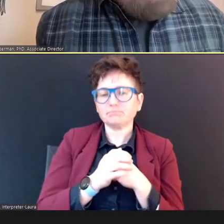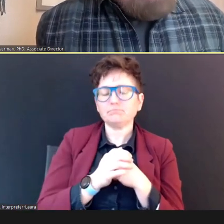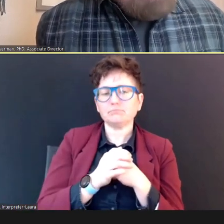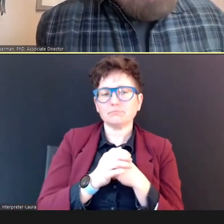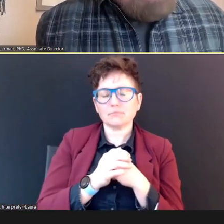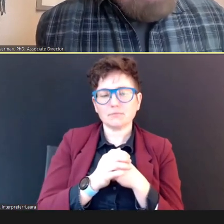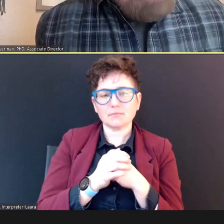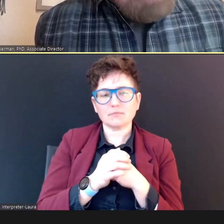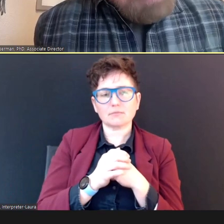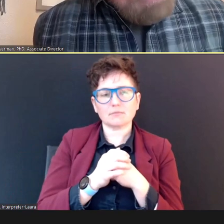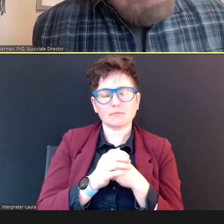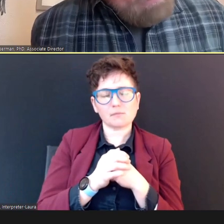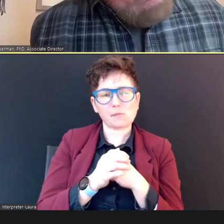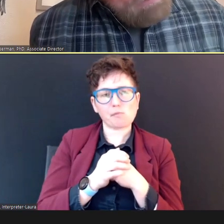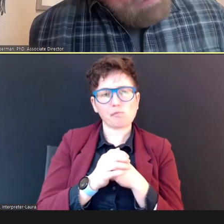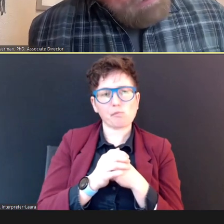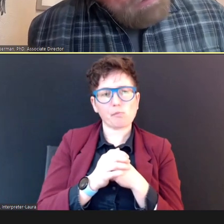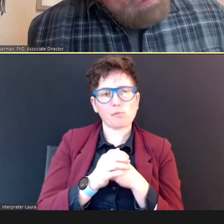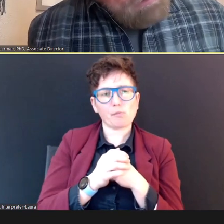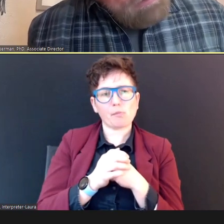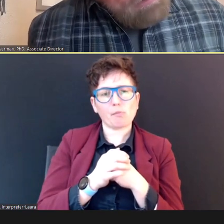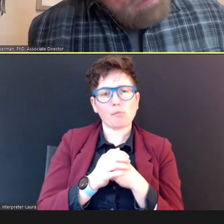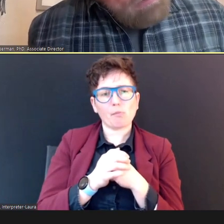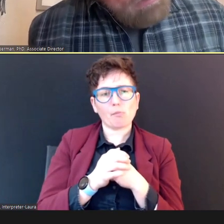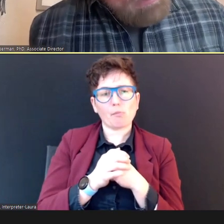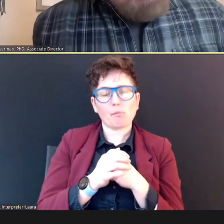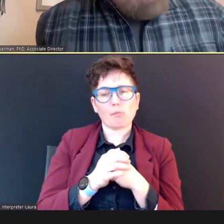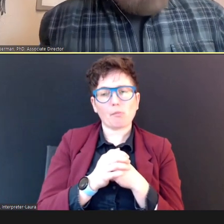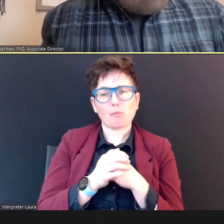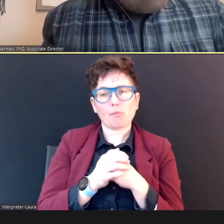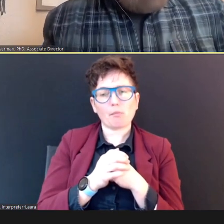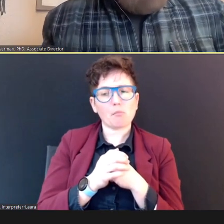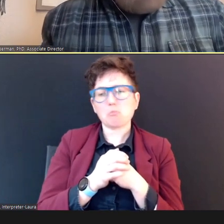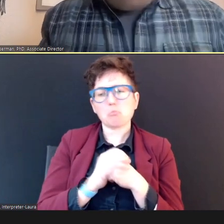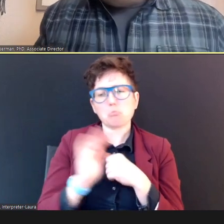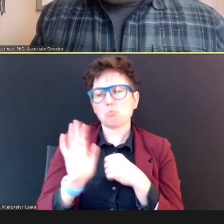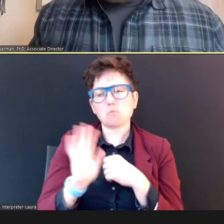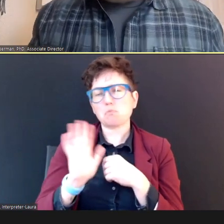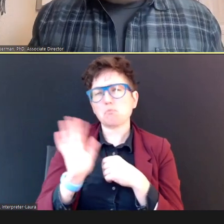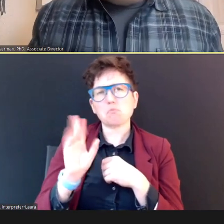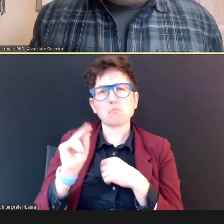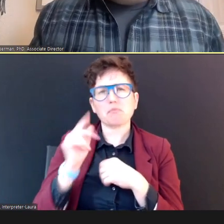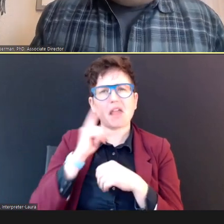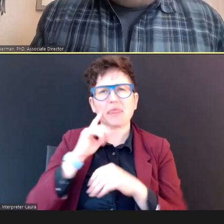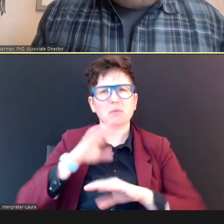Now, I think -- I think we're good with that (slide advances), so